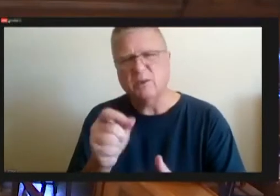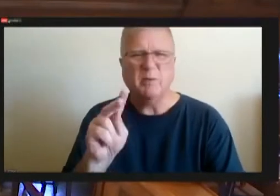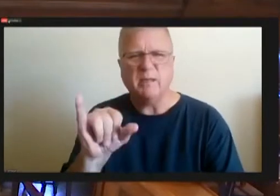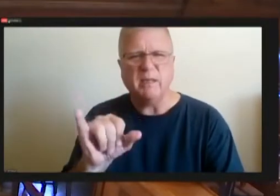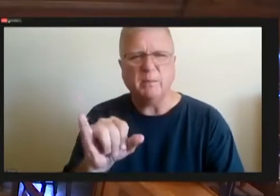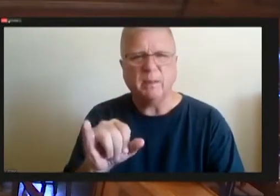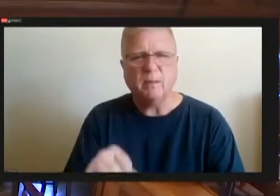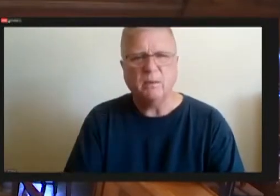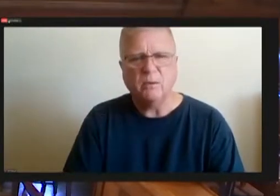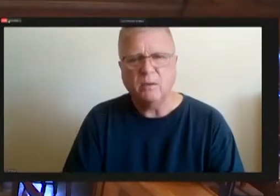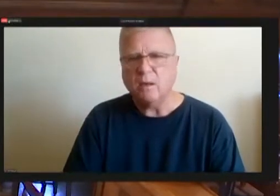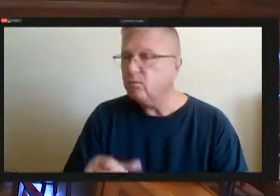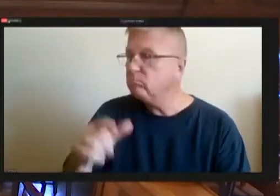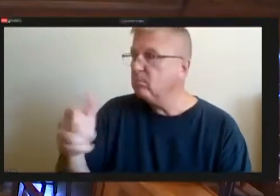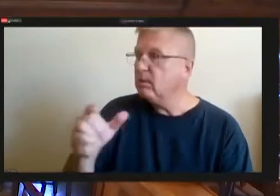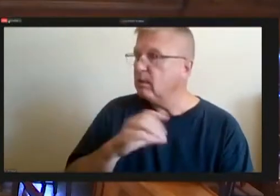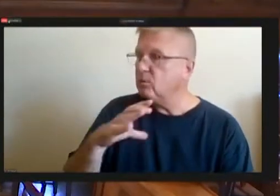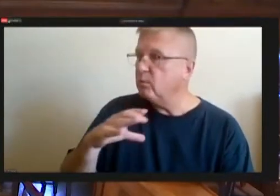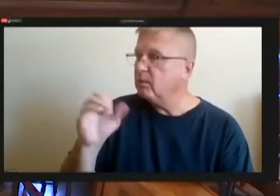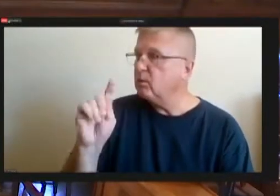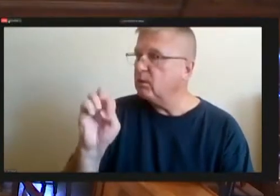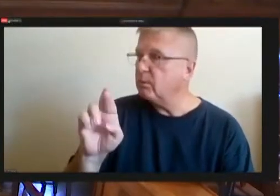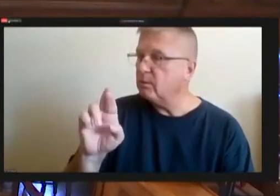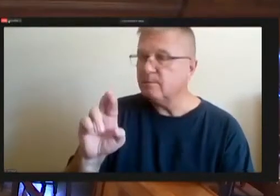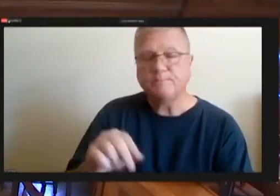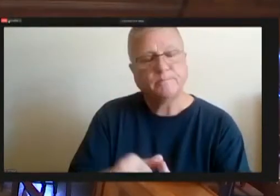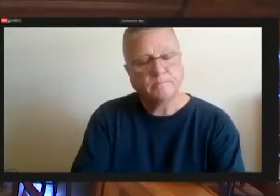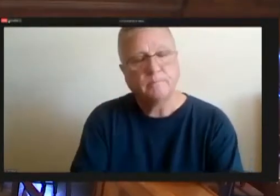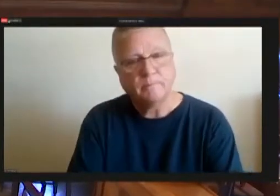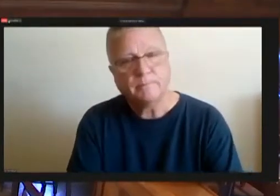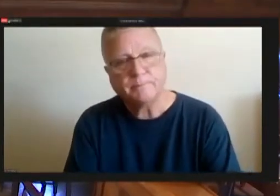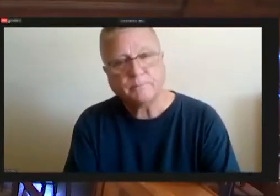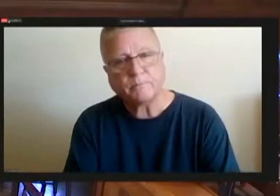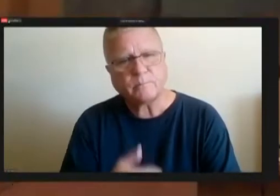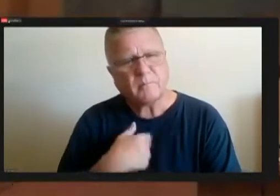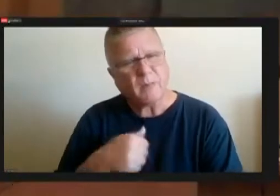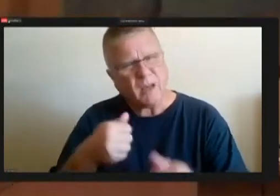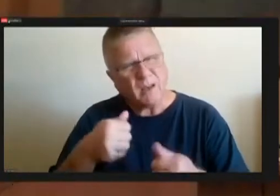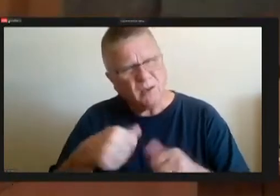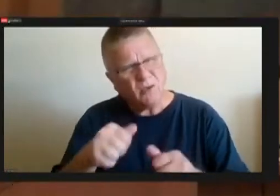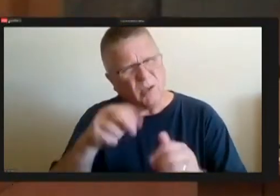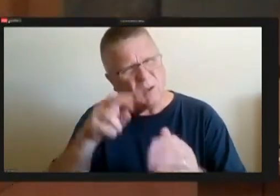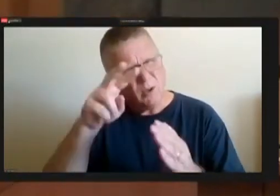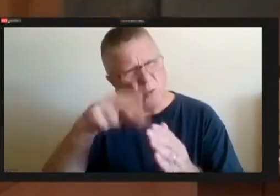Yeah, so I know I was trying to read this as you were talking so apologies have been